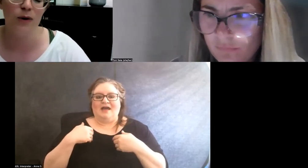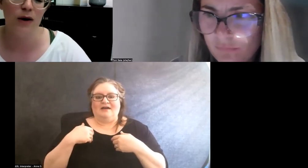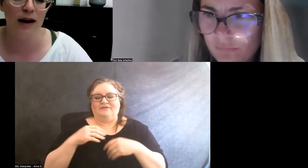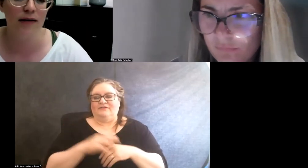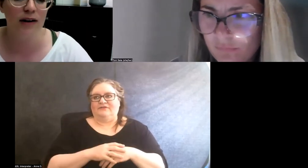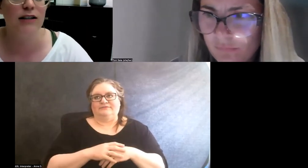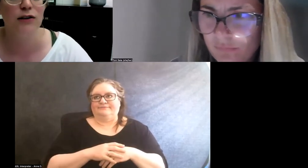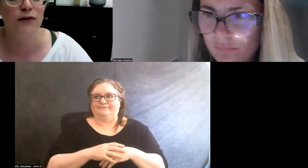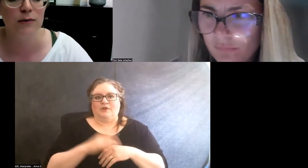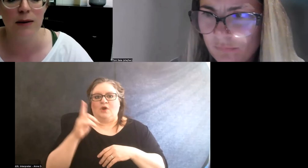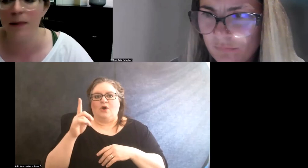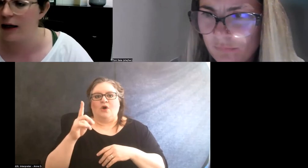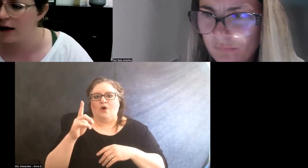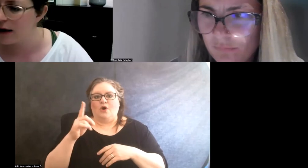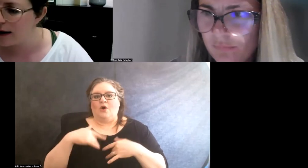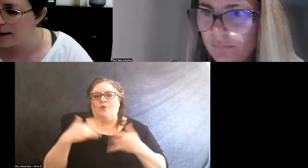where we'll have a lecture from somebody.